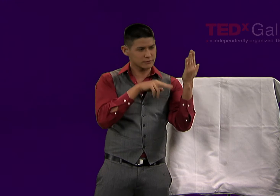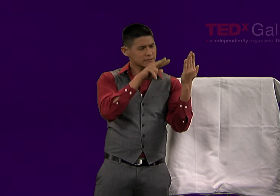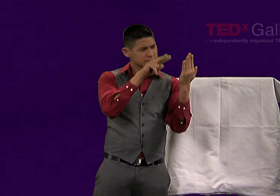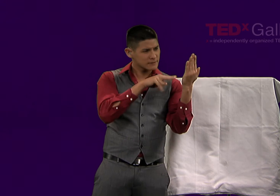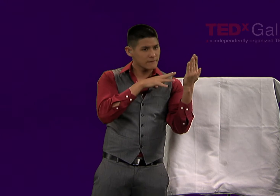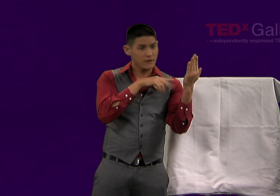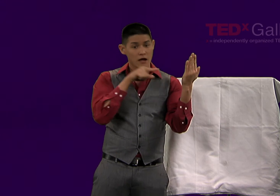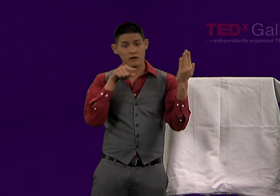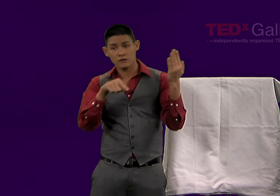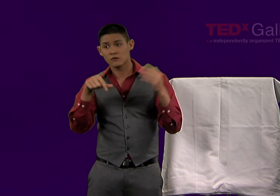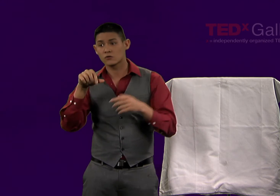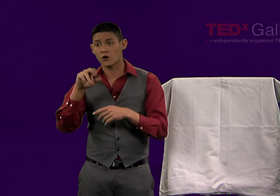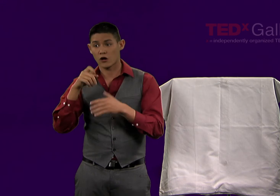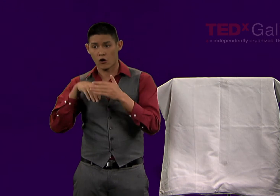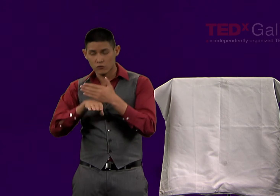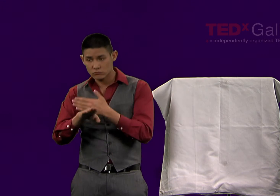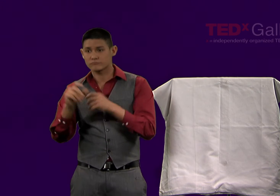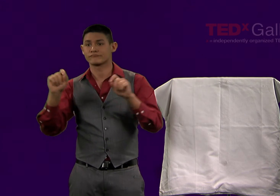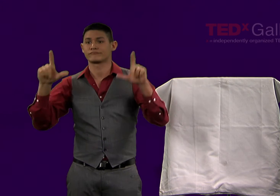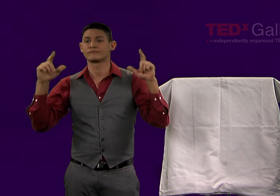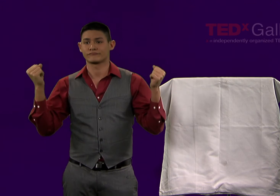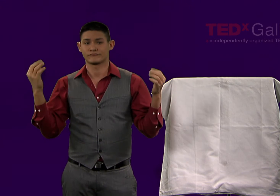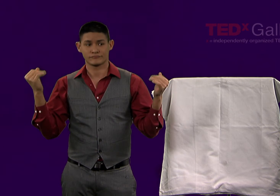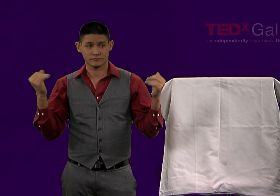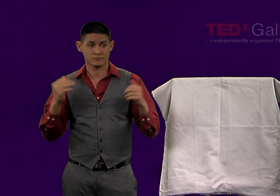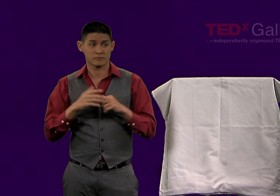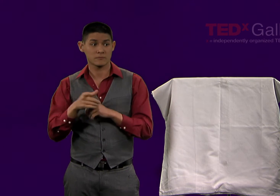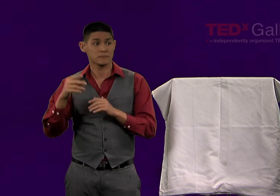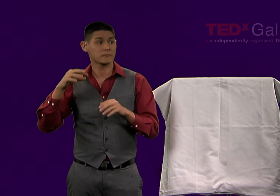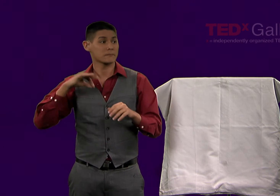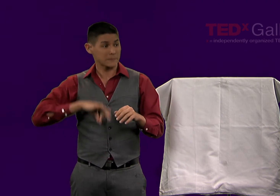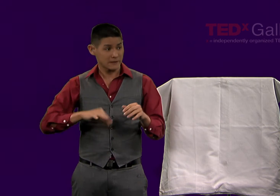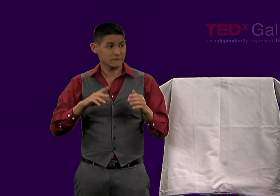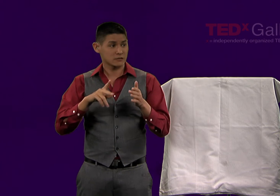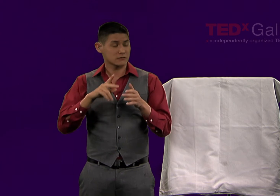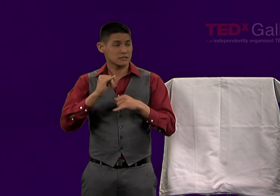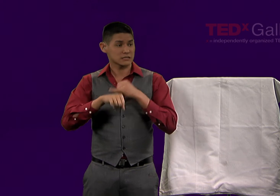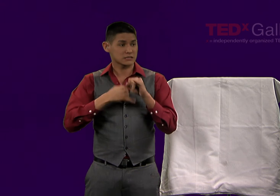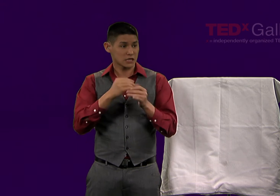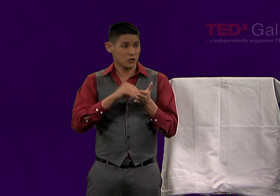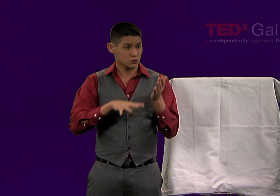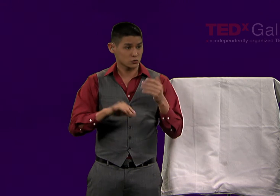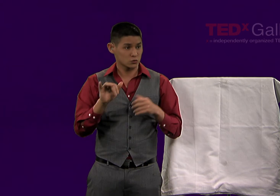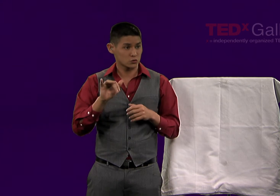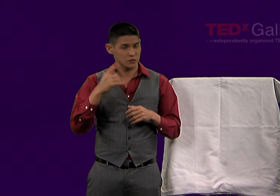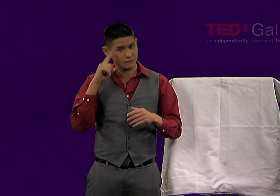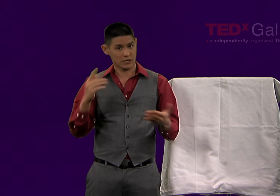mapped onto, having included the QR code that can then take you to a signed version,